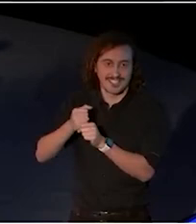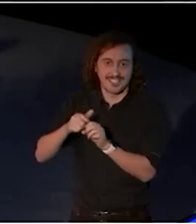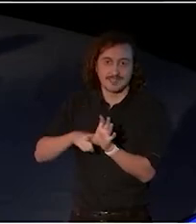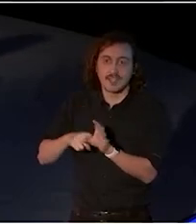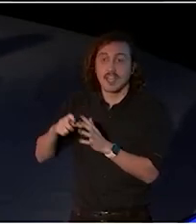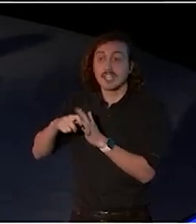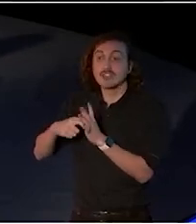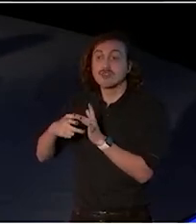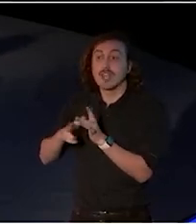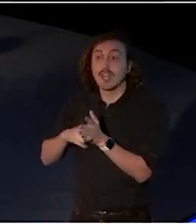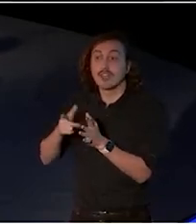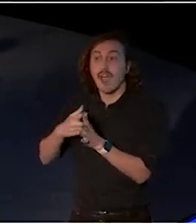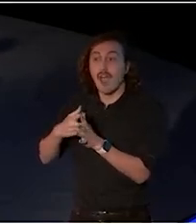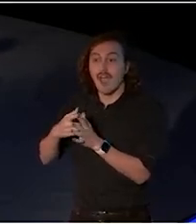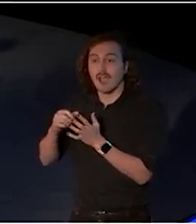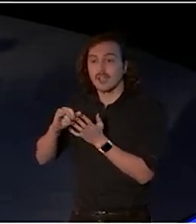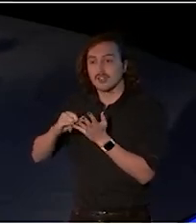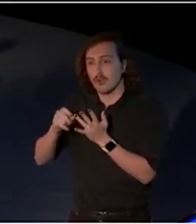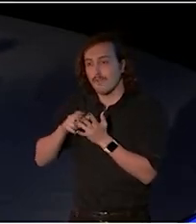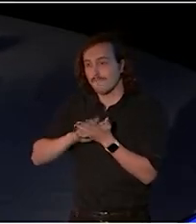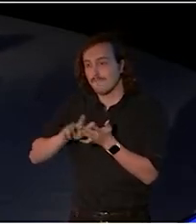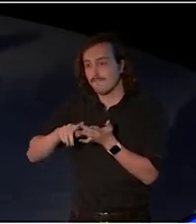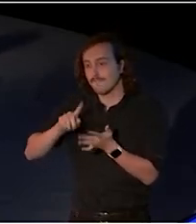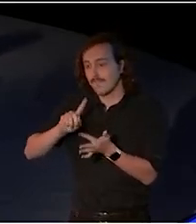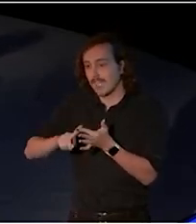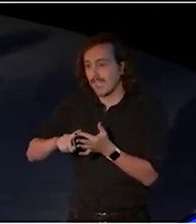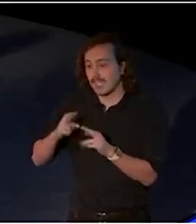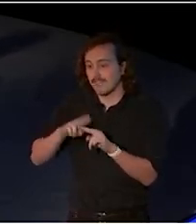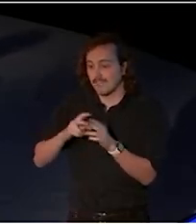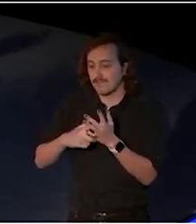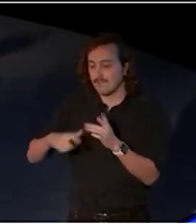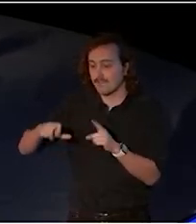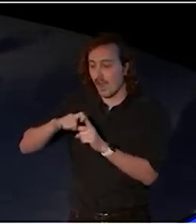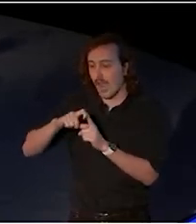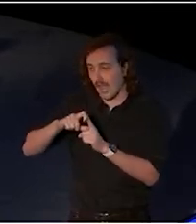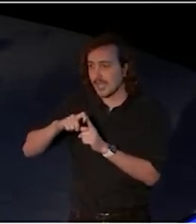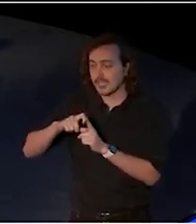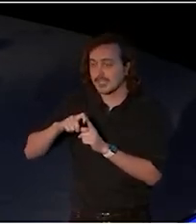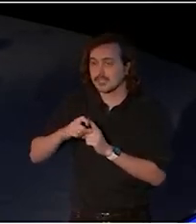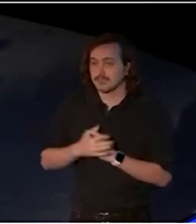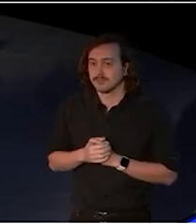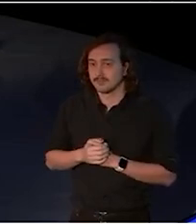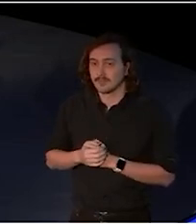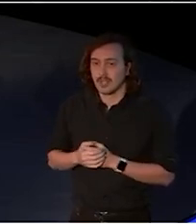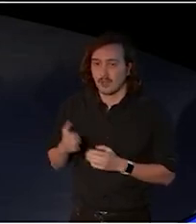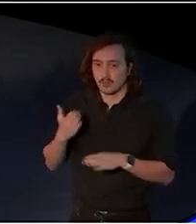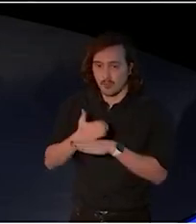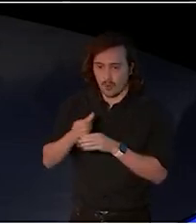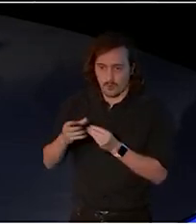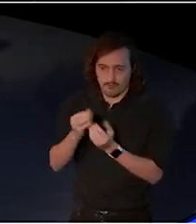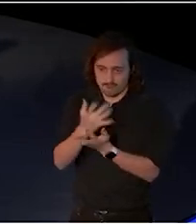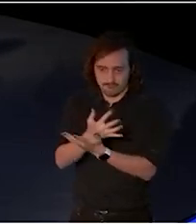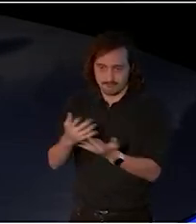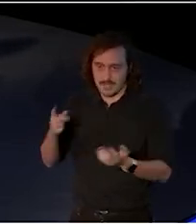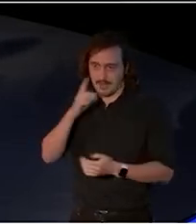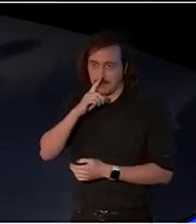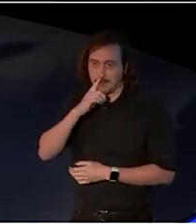Sophie Payten better known as Gordi, Fred Alale. I look forward to working with you all and thank you for taking the responsibility.